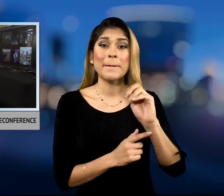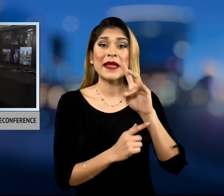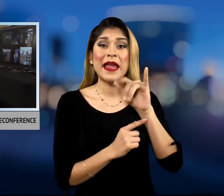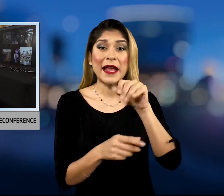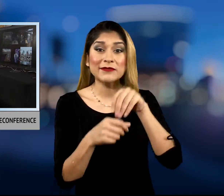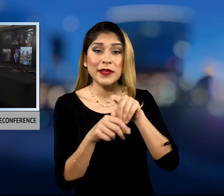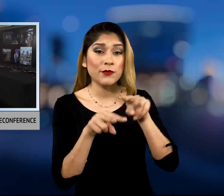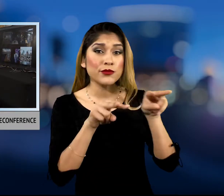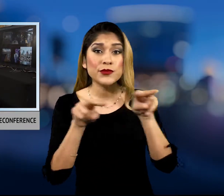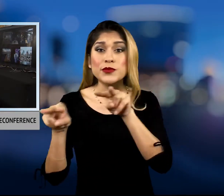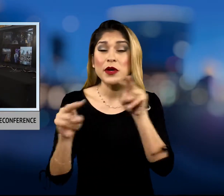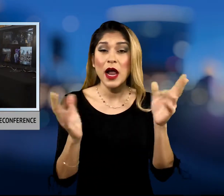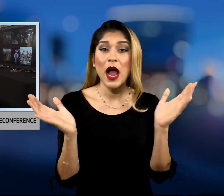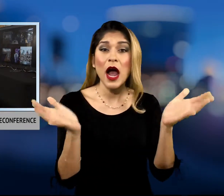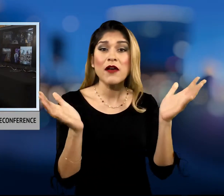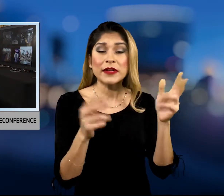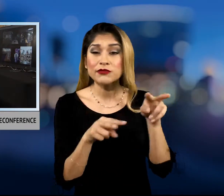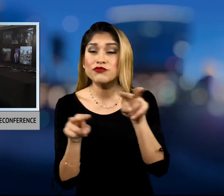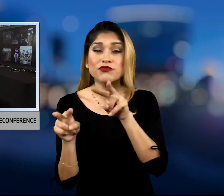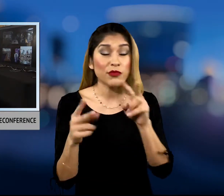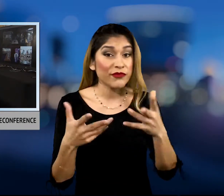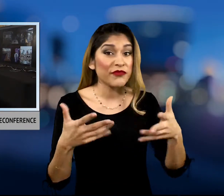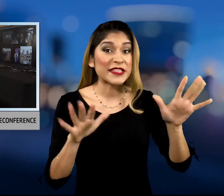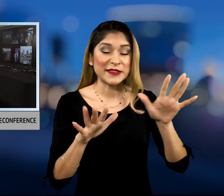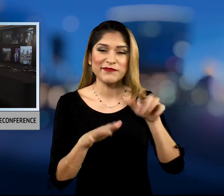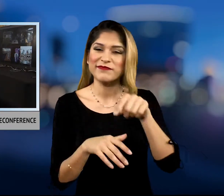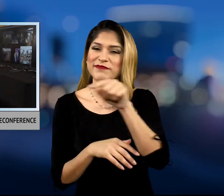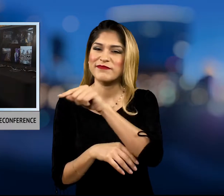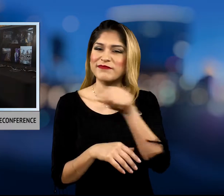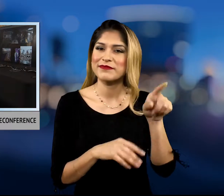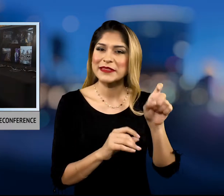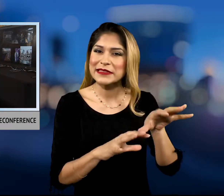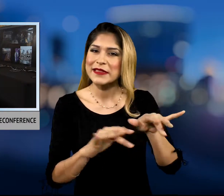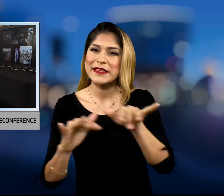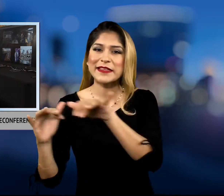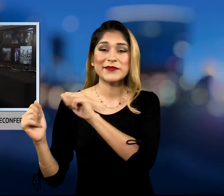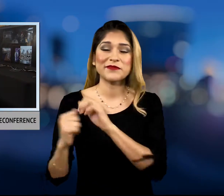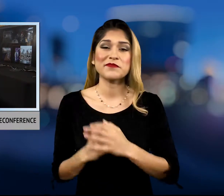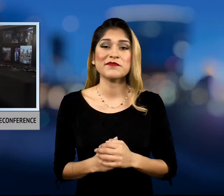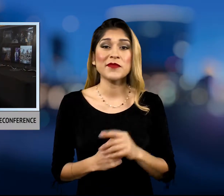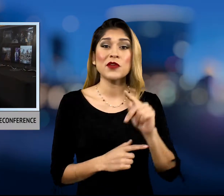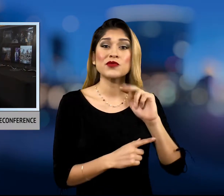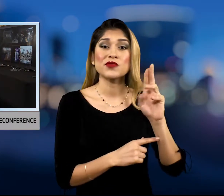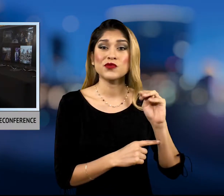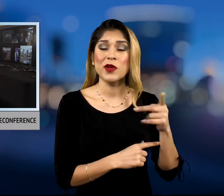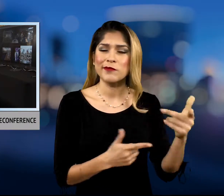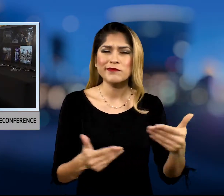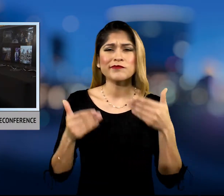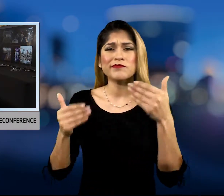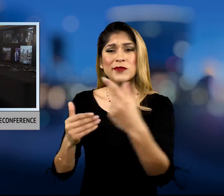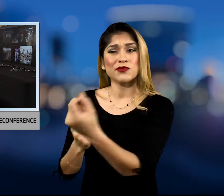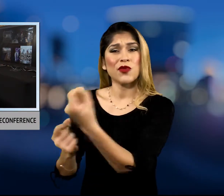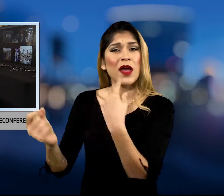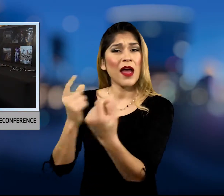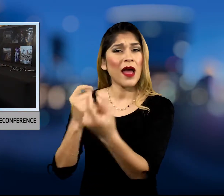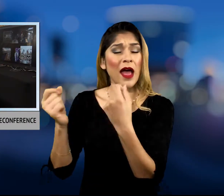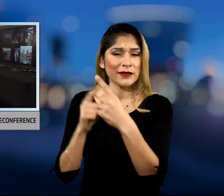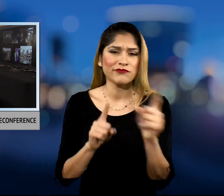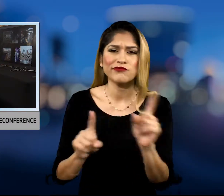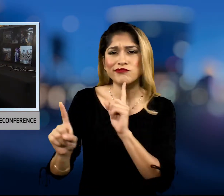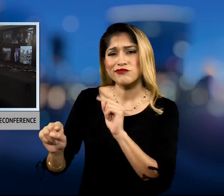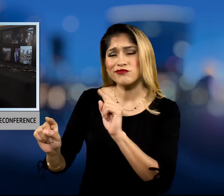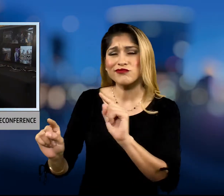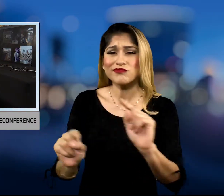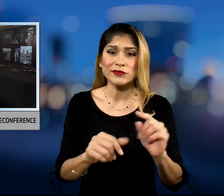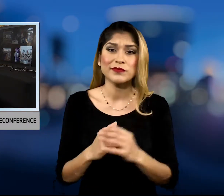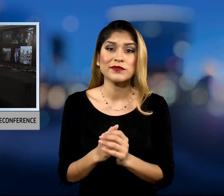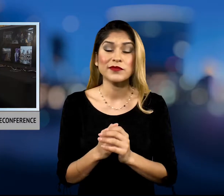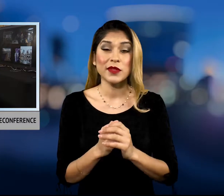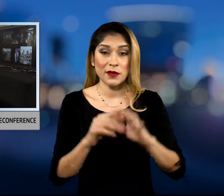Trump took questions but only after members of the media were escorted out of the room.